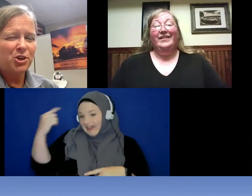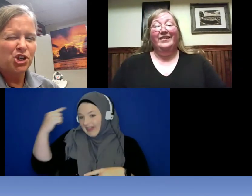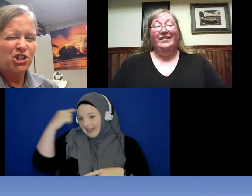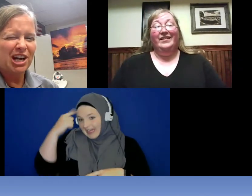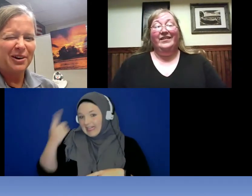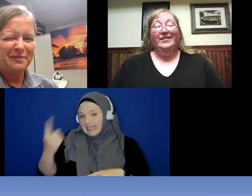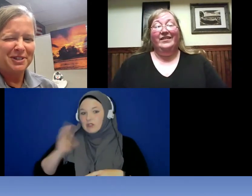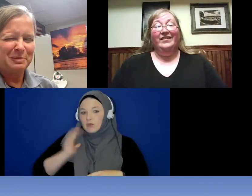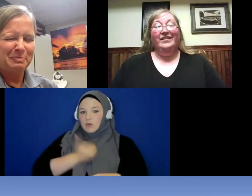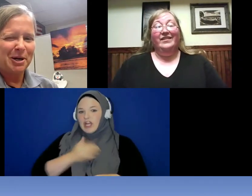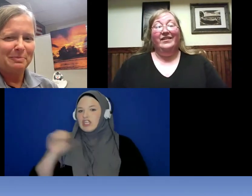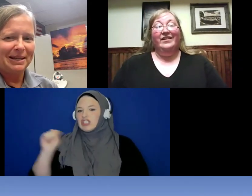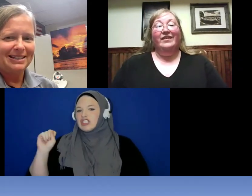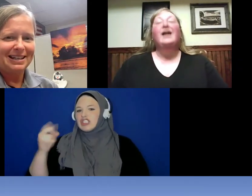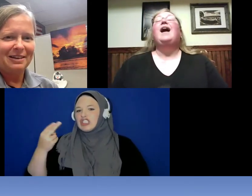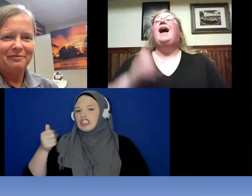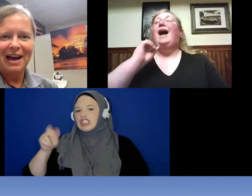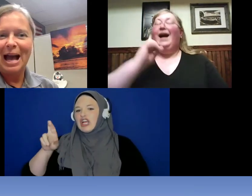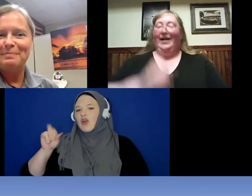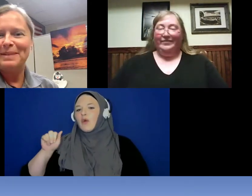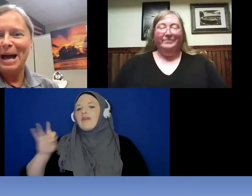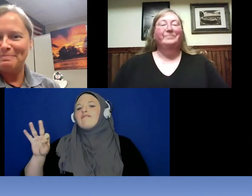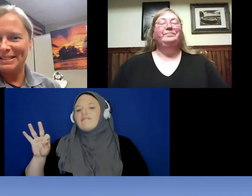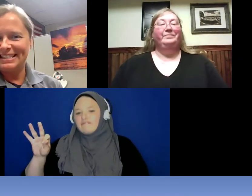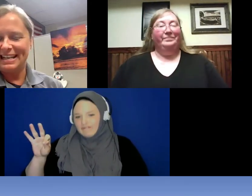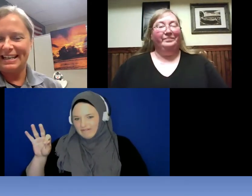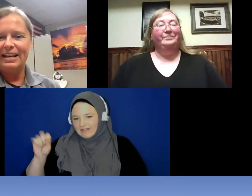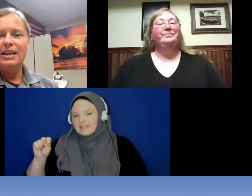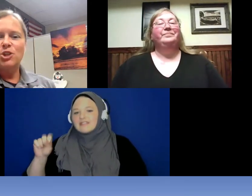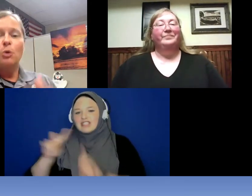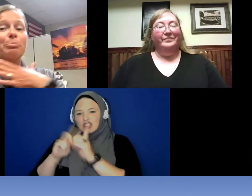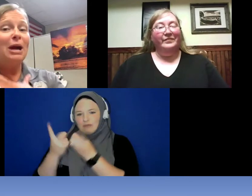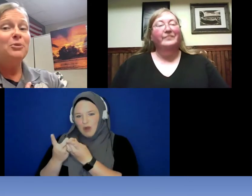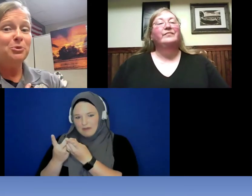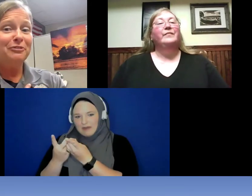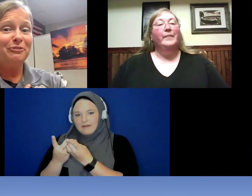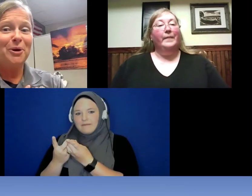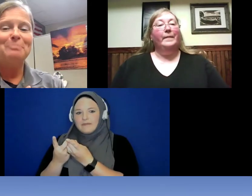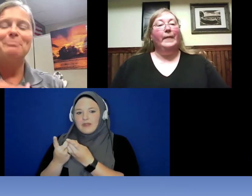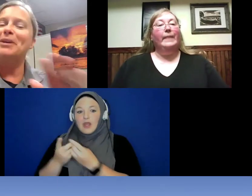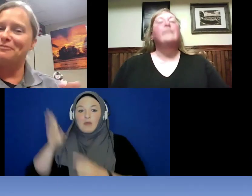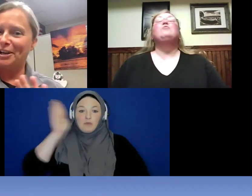sheriff's department if I am not mistaken. So, brown uniform but very